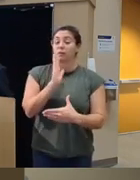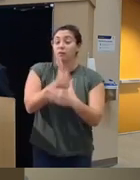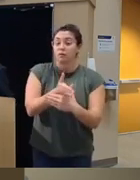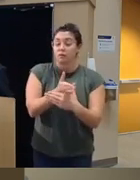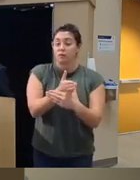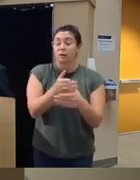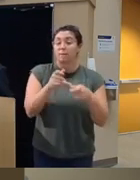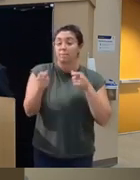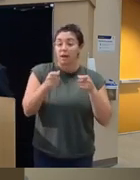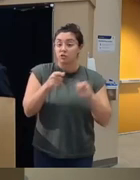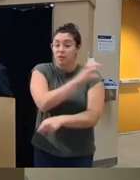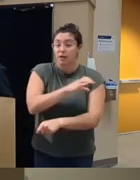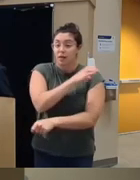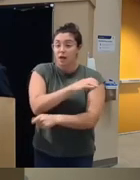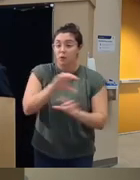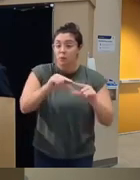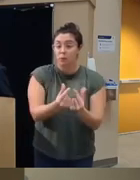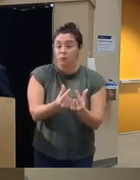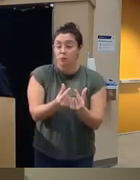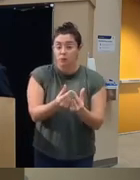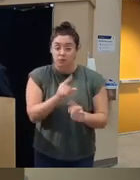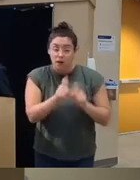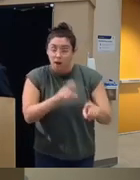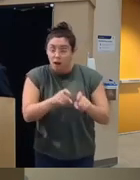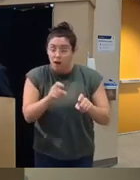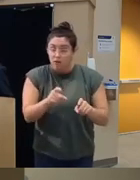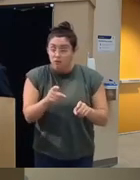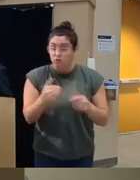for clients that are having problems with family violence and you ask them about their substance